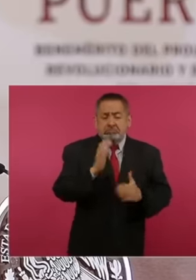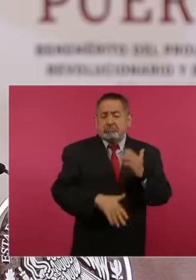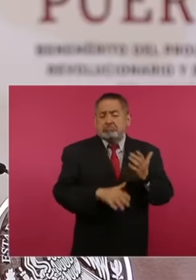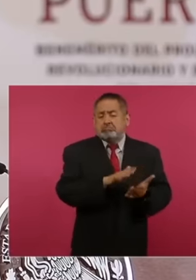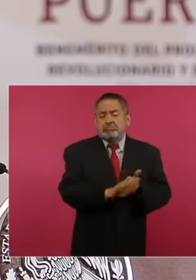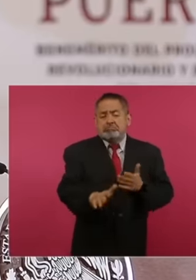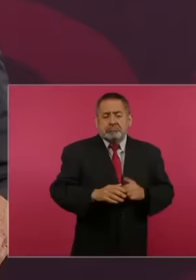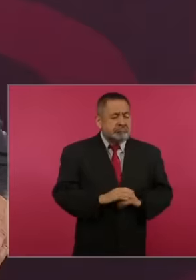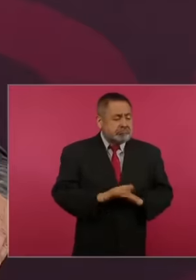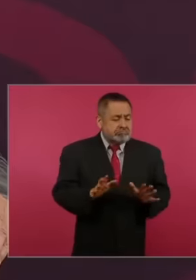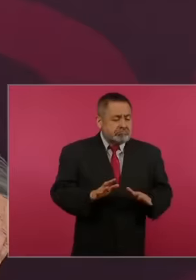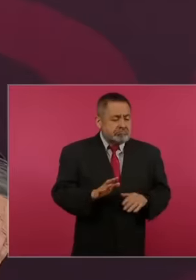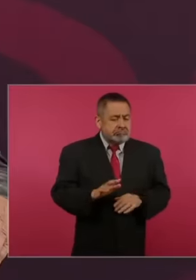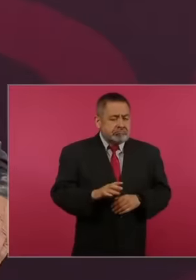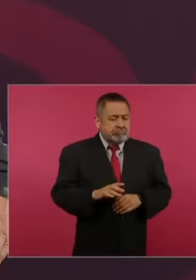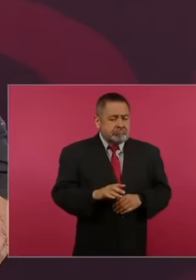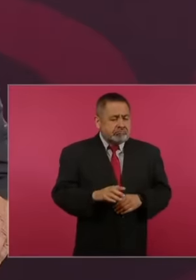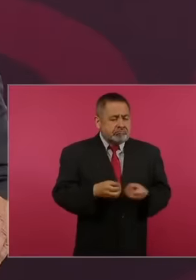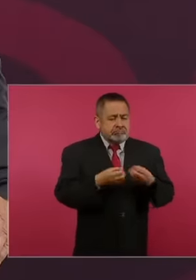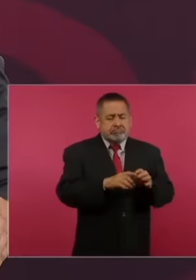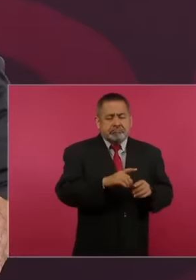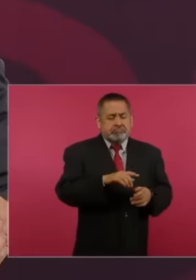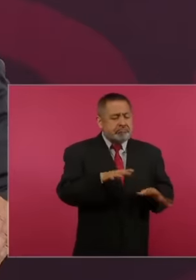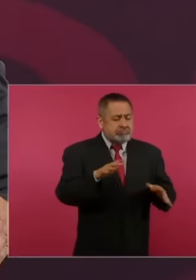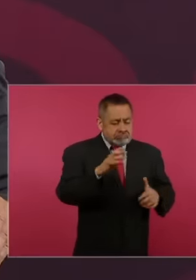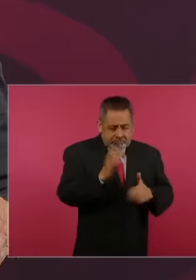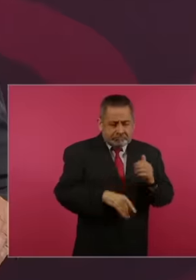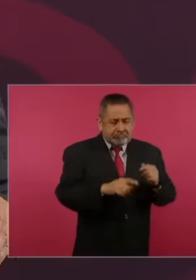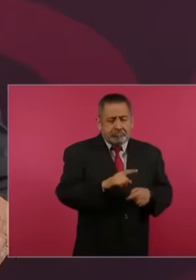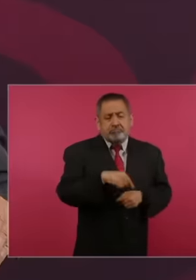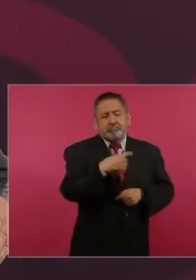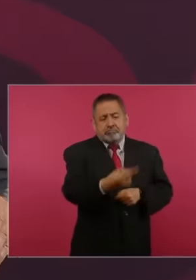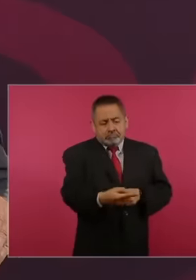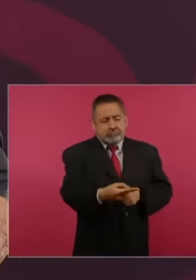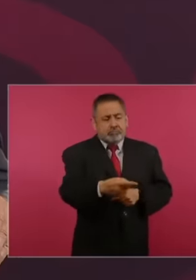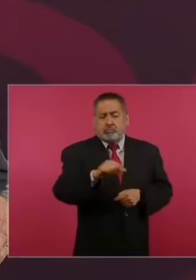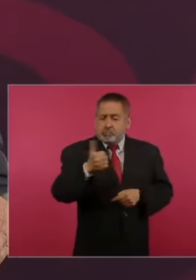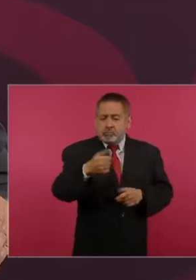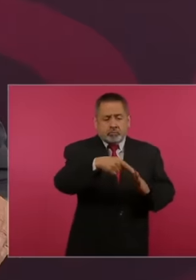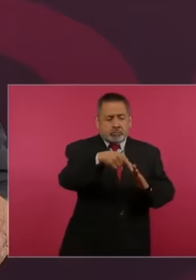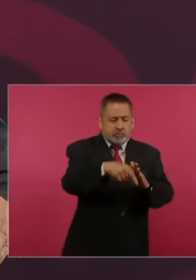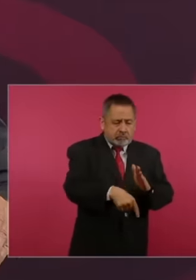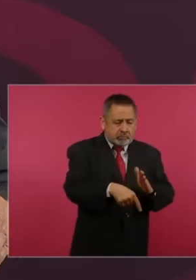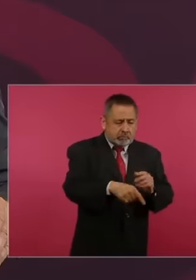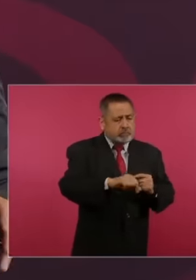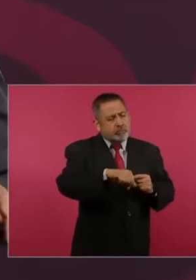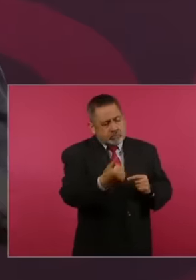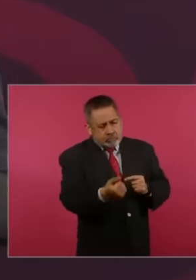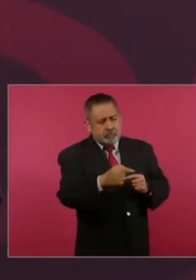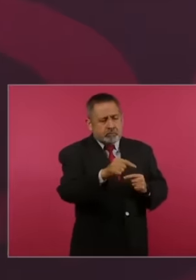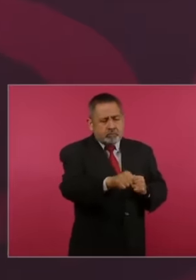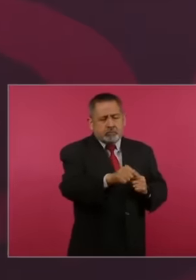and it declined and that well stopped producing and another and another and another was drilled the business was